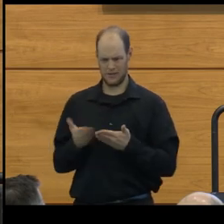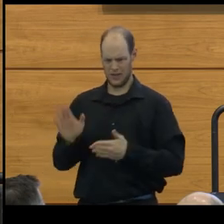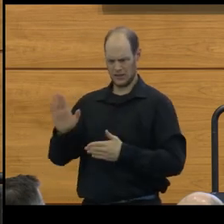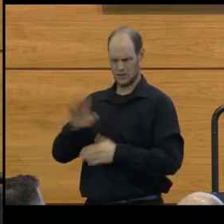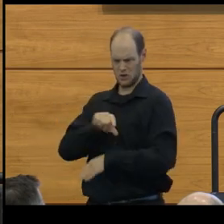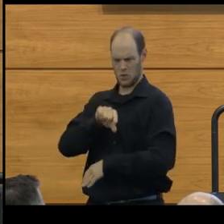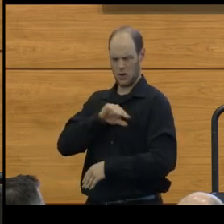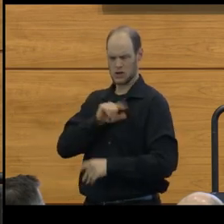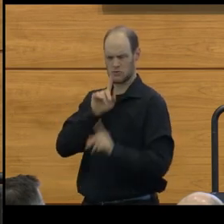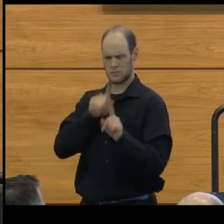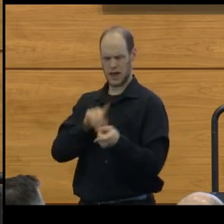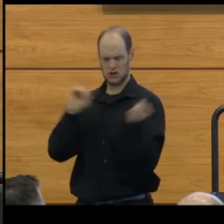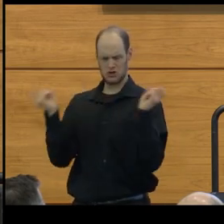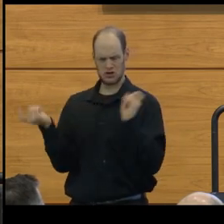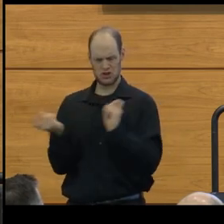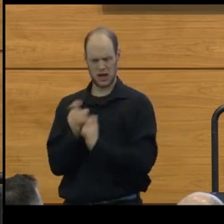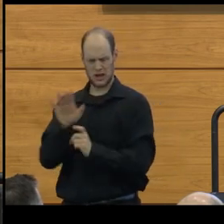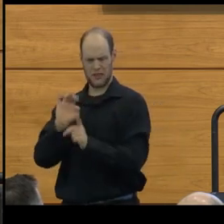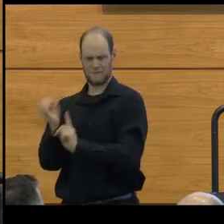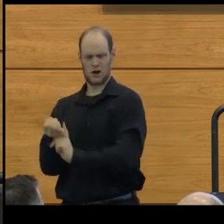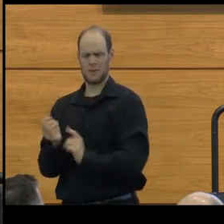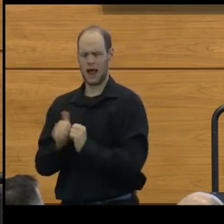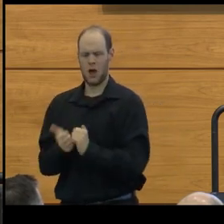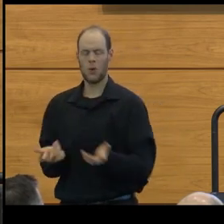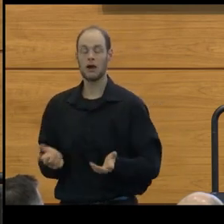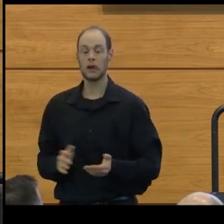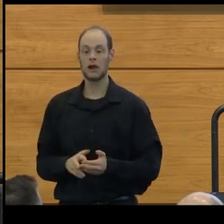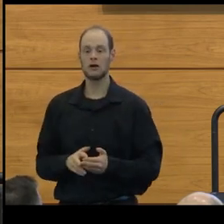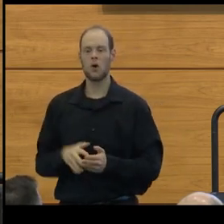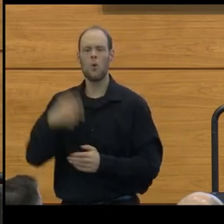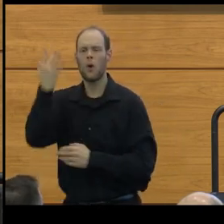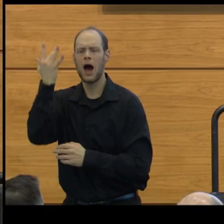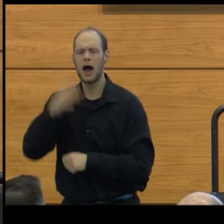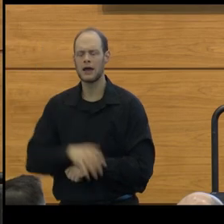respond to changes in their environment, and why?